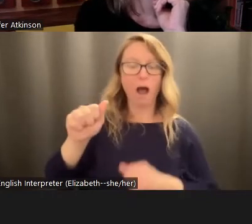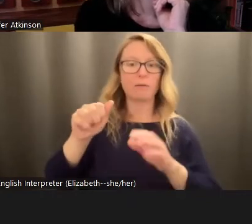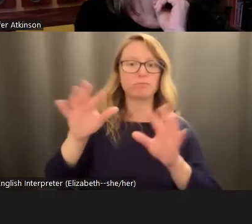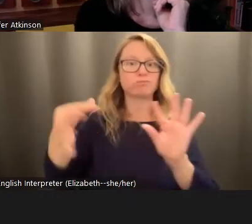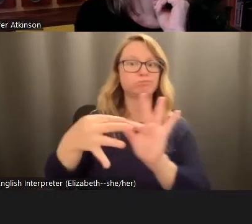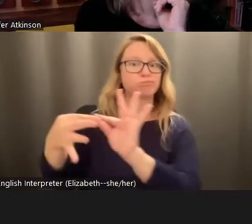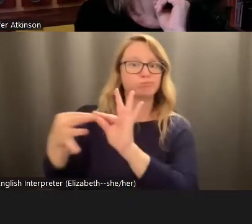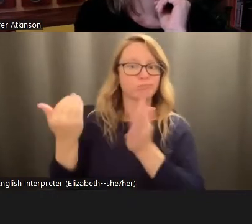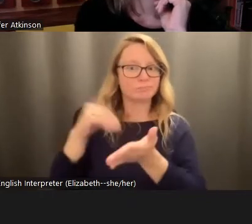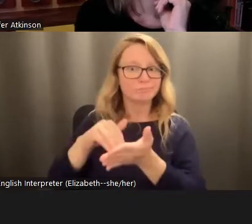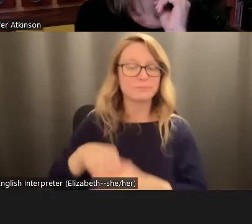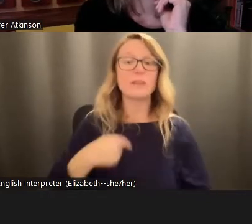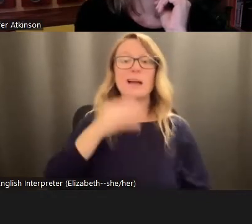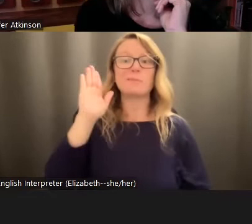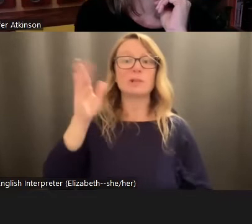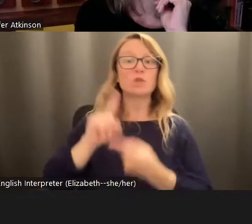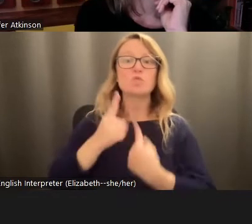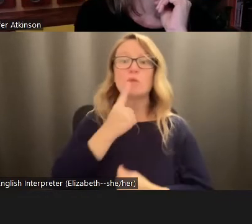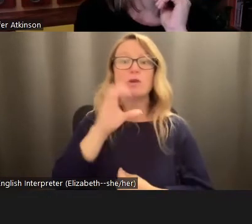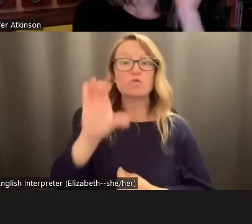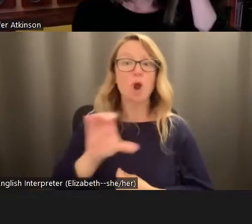before the Red Cross in Cleveland, Ohio, about how